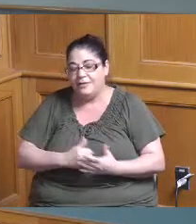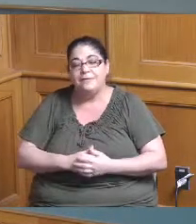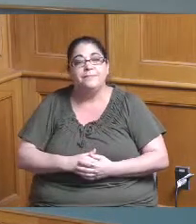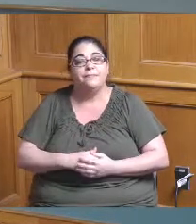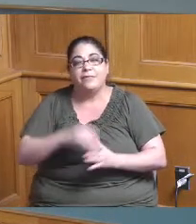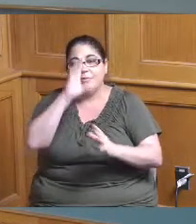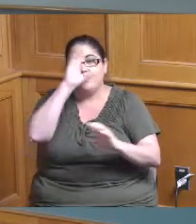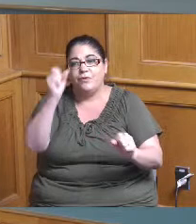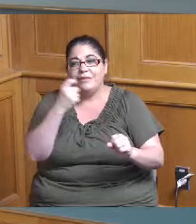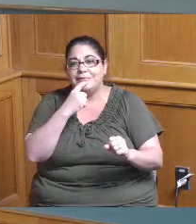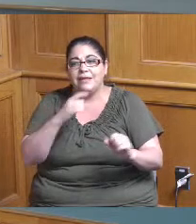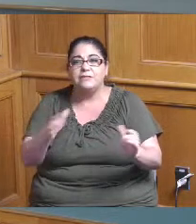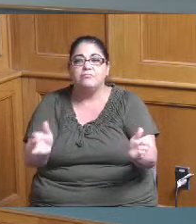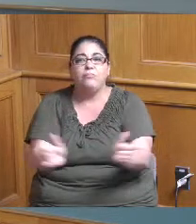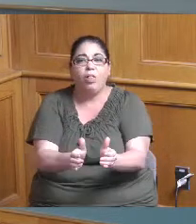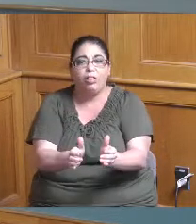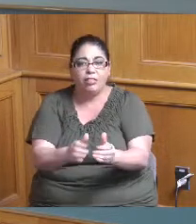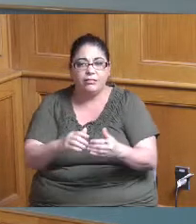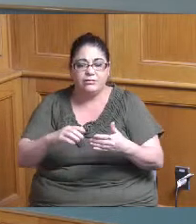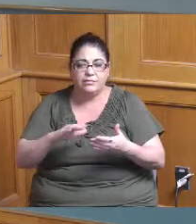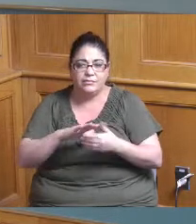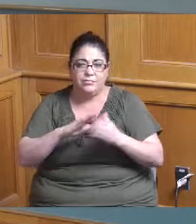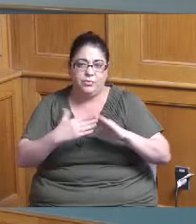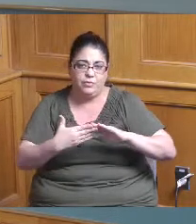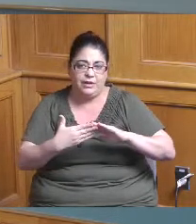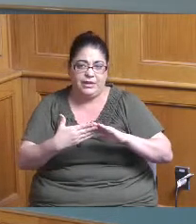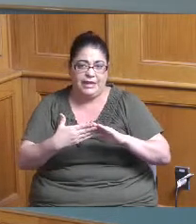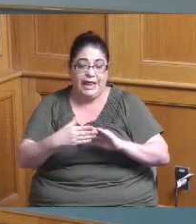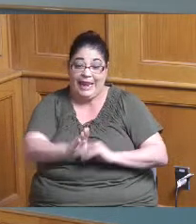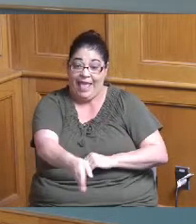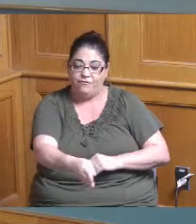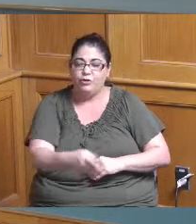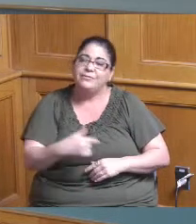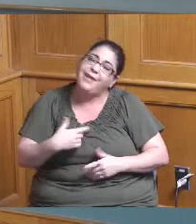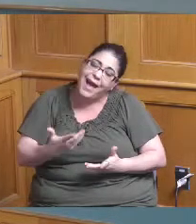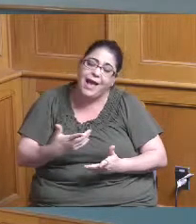smaller entities they never get wrecked not never but they're not recognized as much as